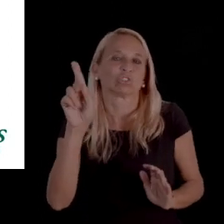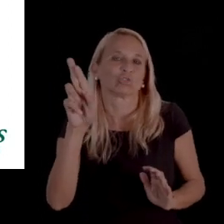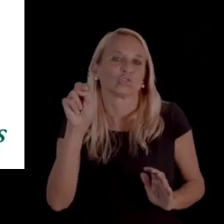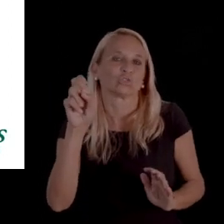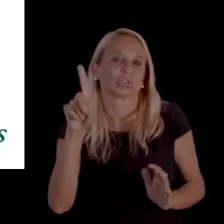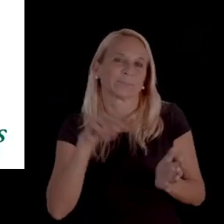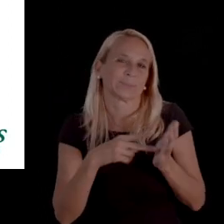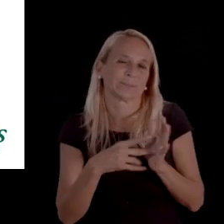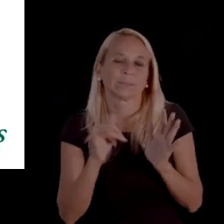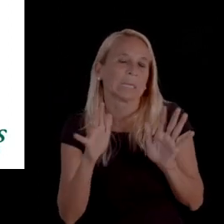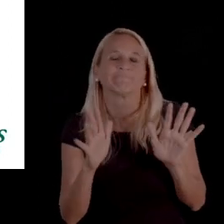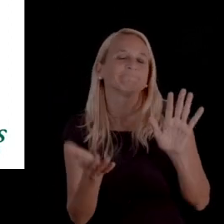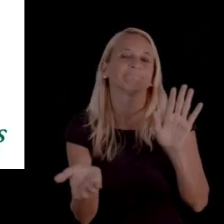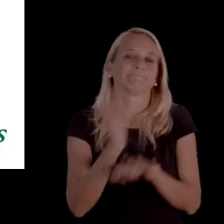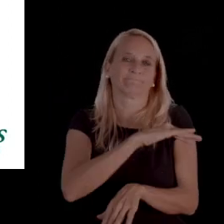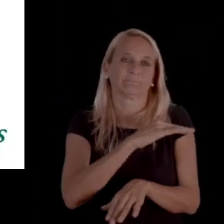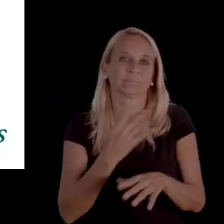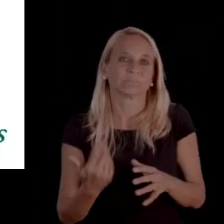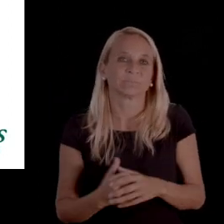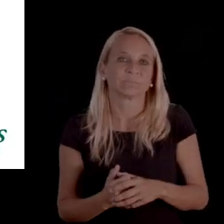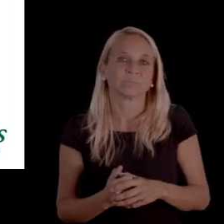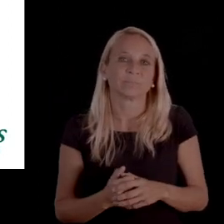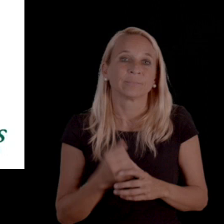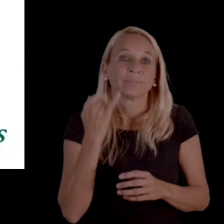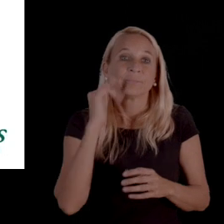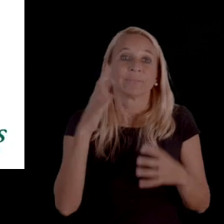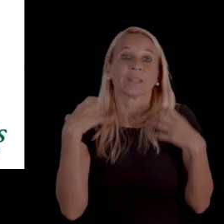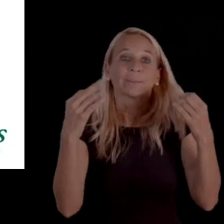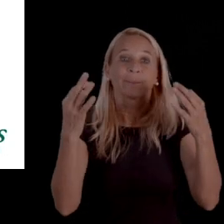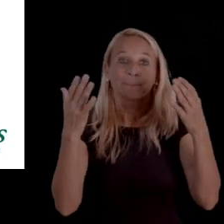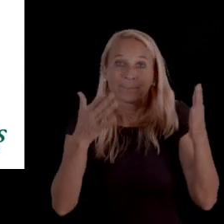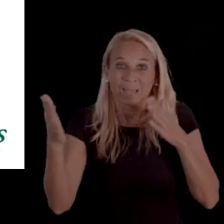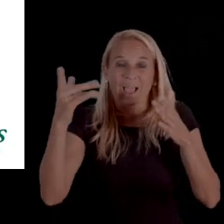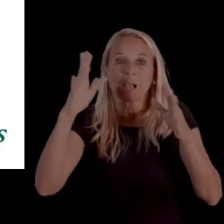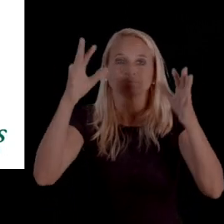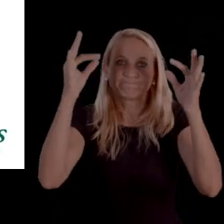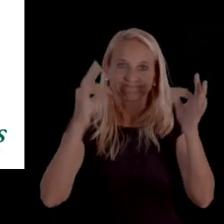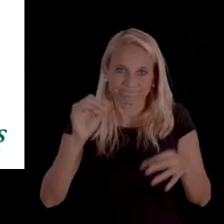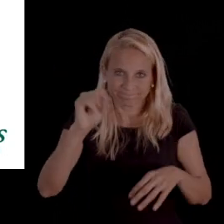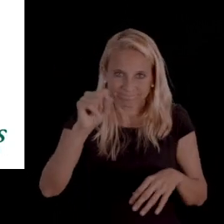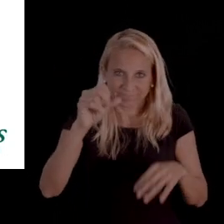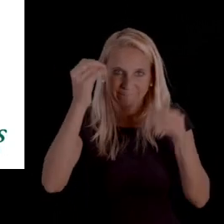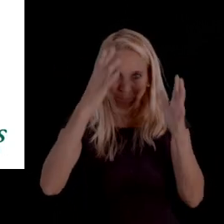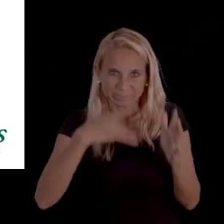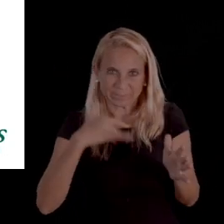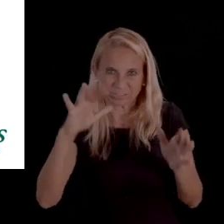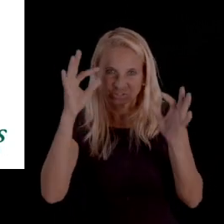This health plan or this agency that made the decision is saying, "You know, we reviewed the information,